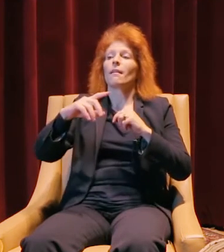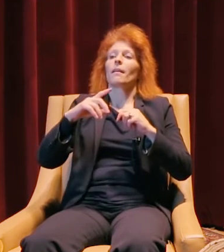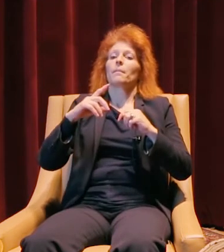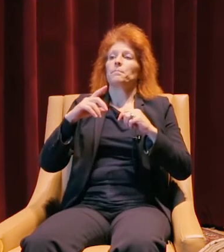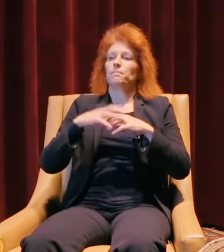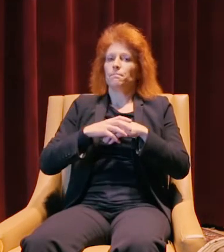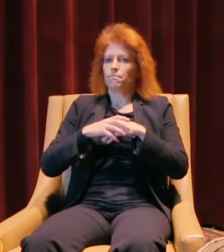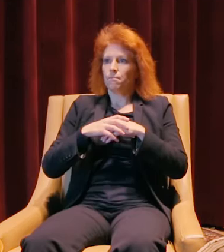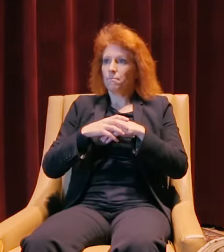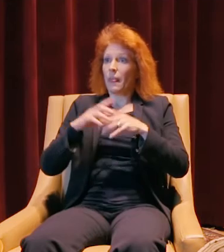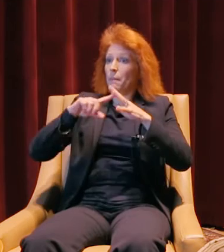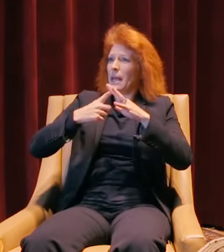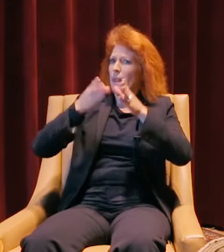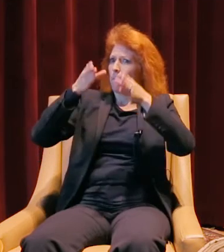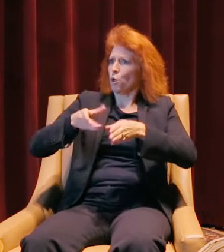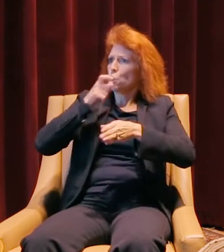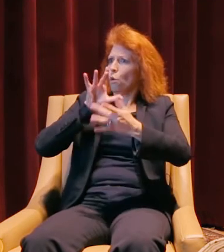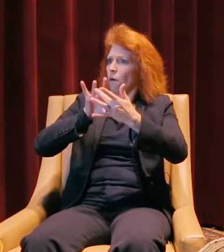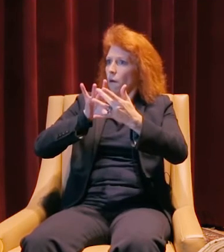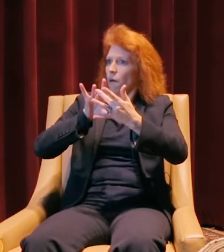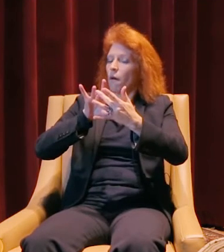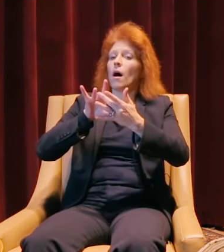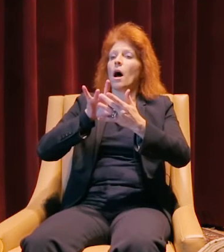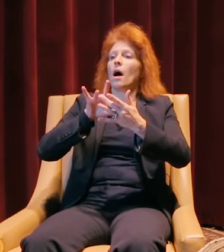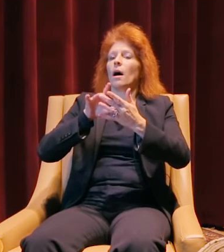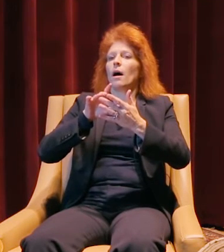in the beginning, purchased all the assets from,